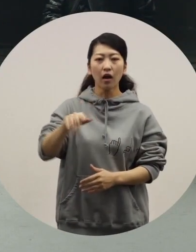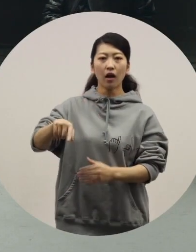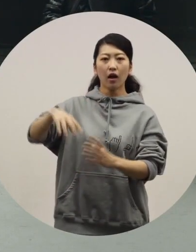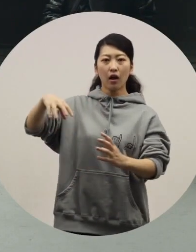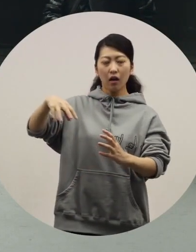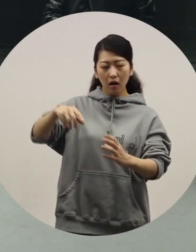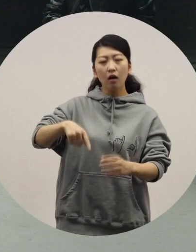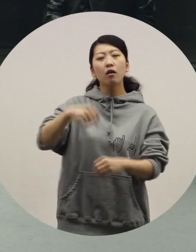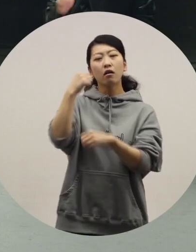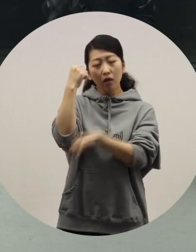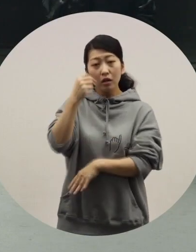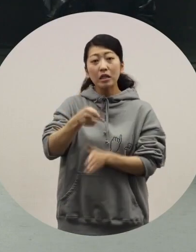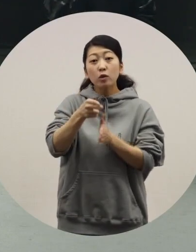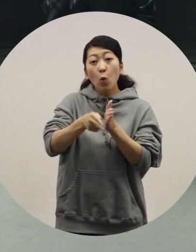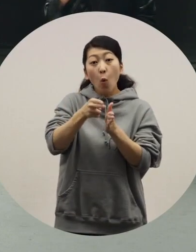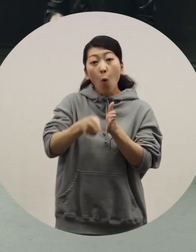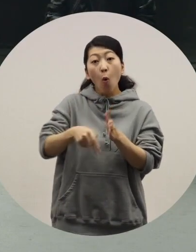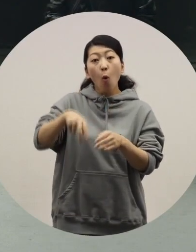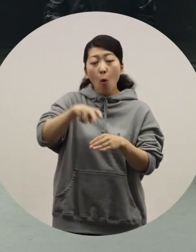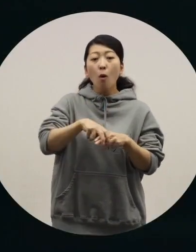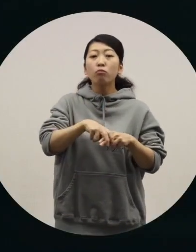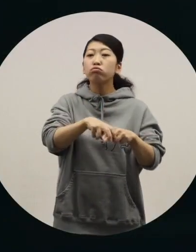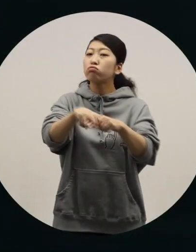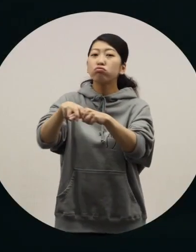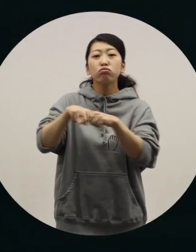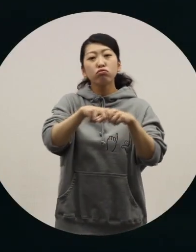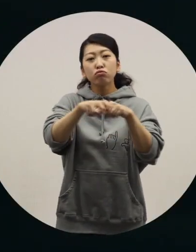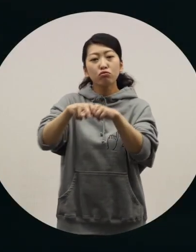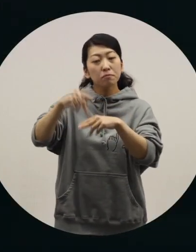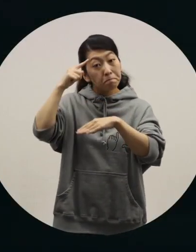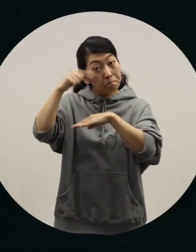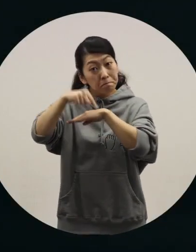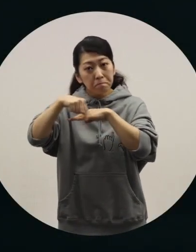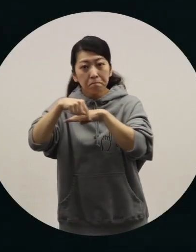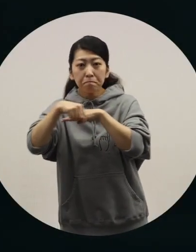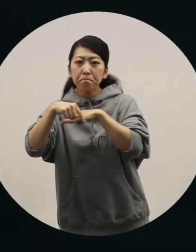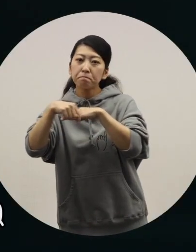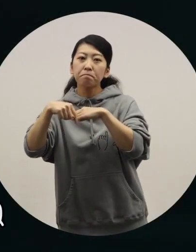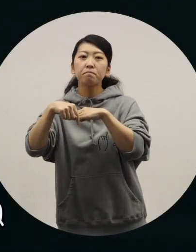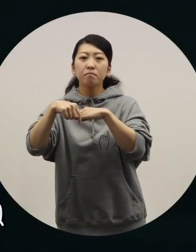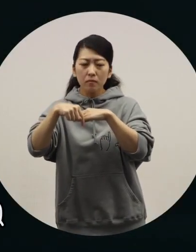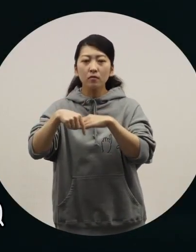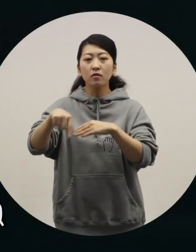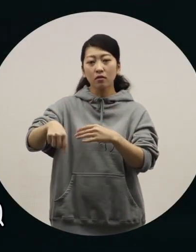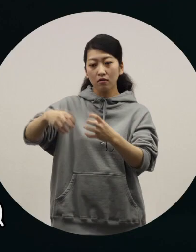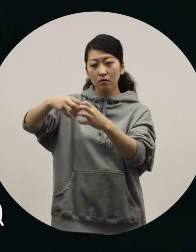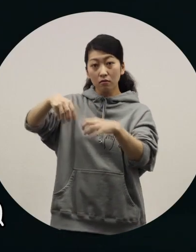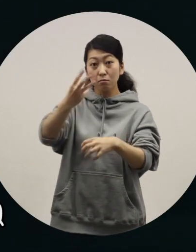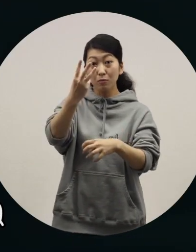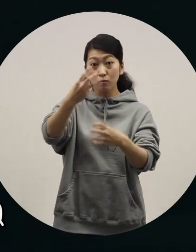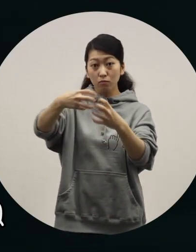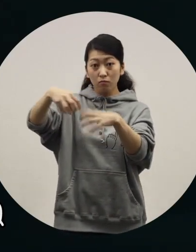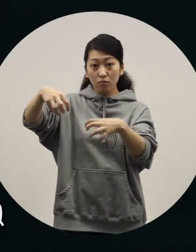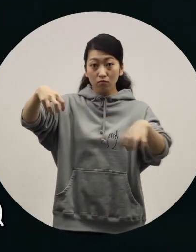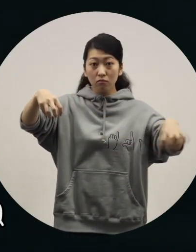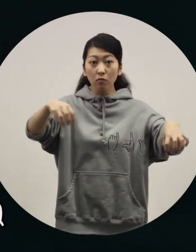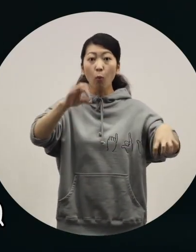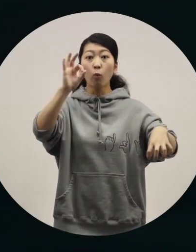They can be divided into three parts so as to put them in your cars when you go traveling.